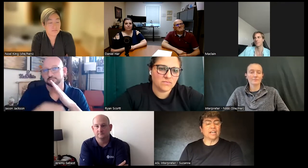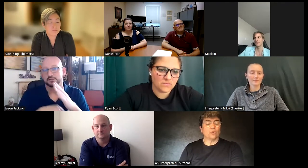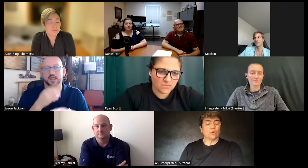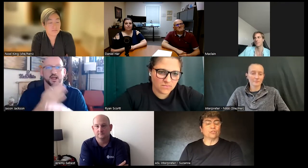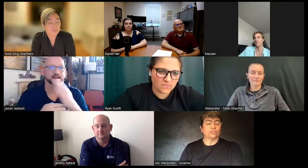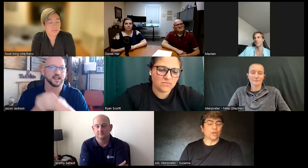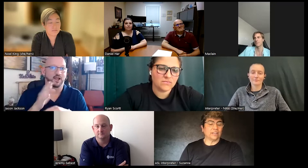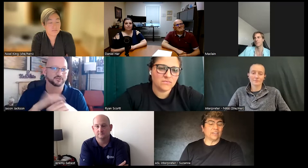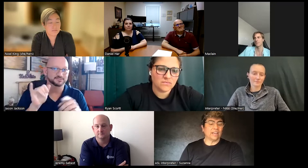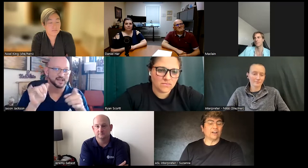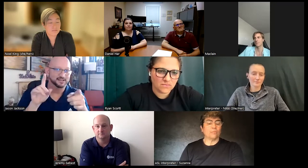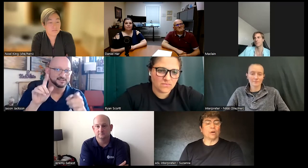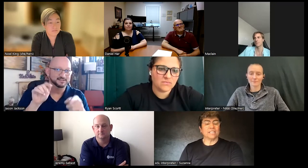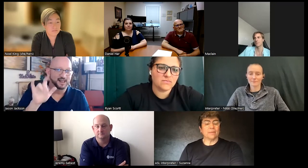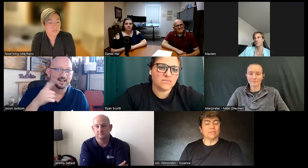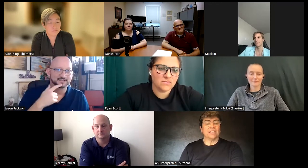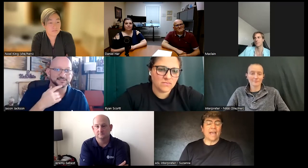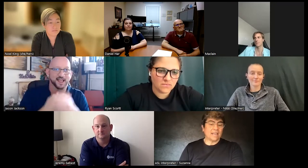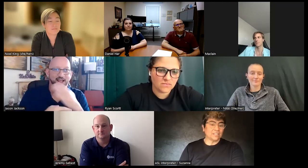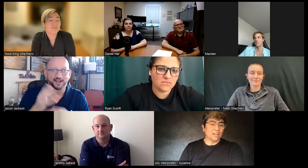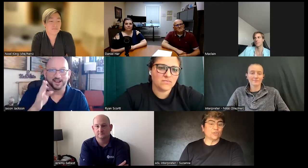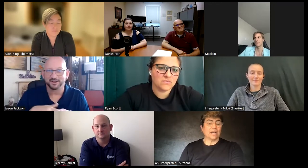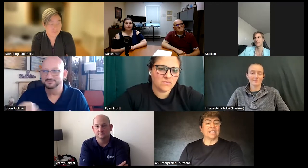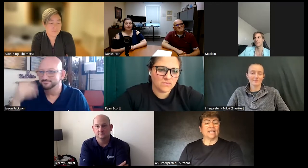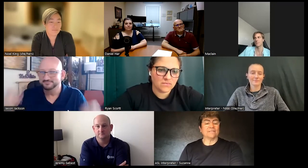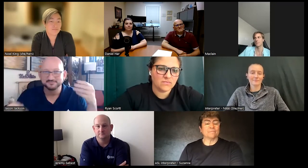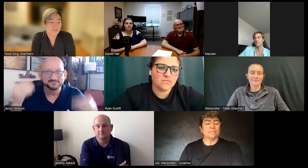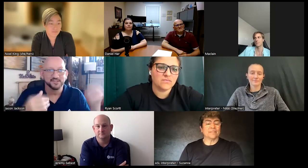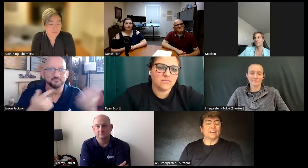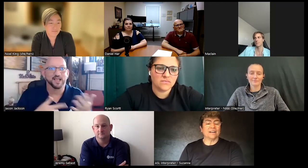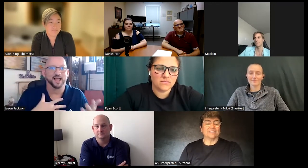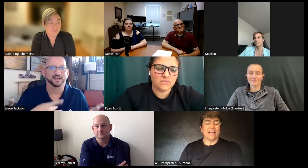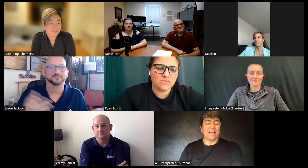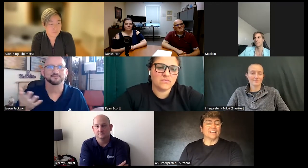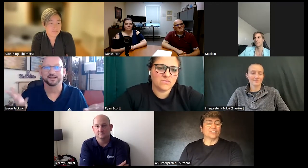headquarters trained there more in depth Hands-On training uh the Hands-On